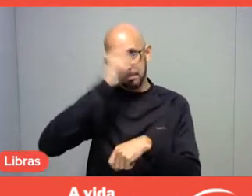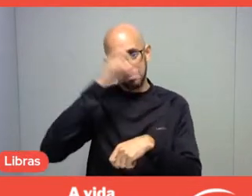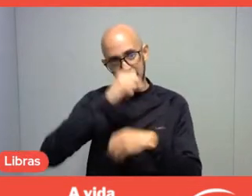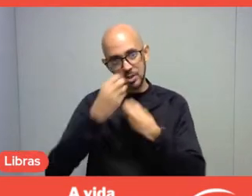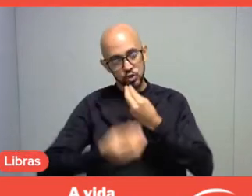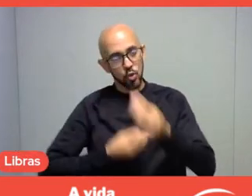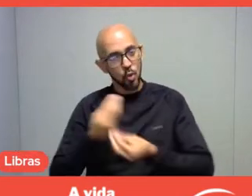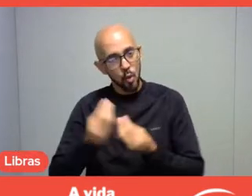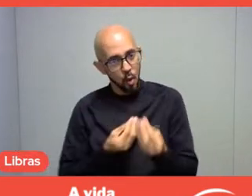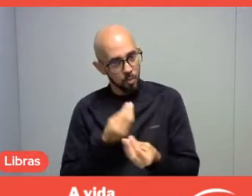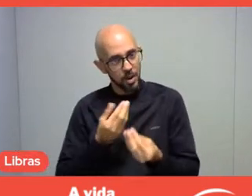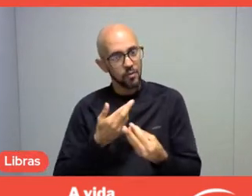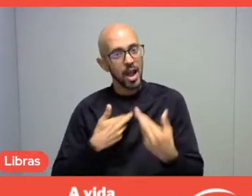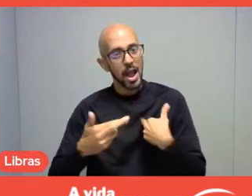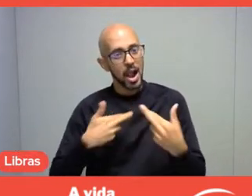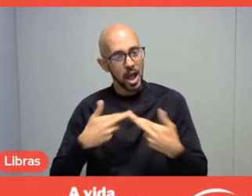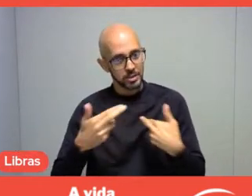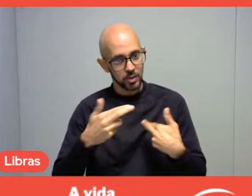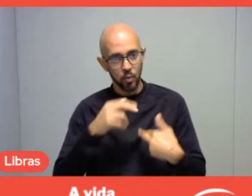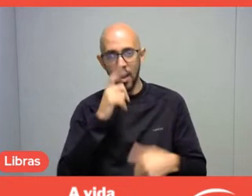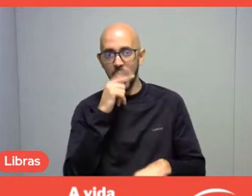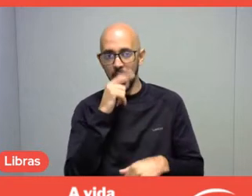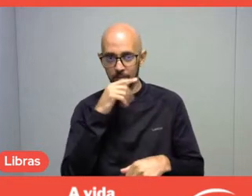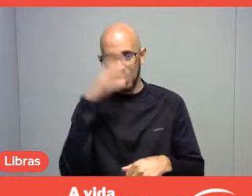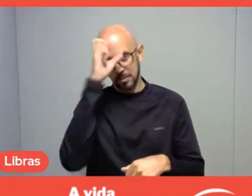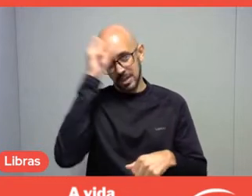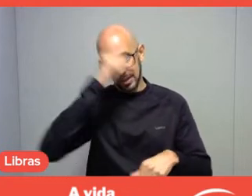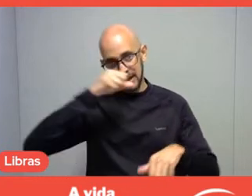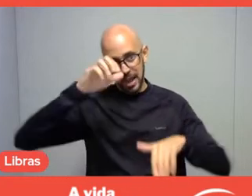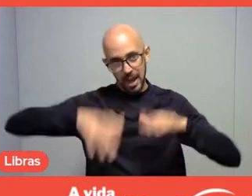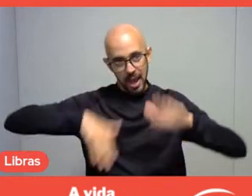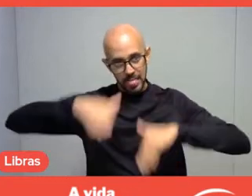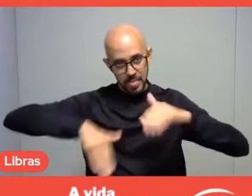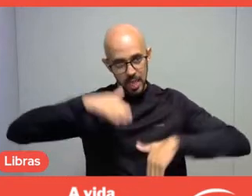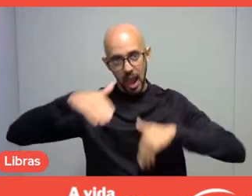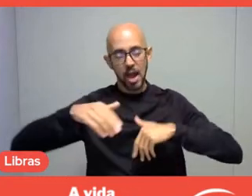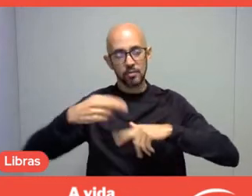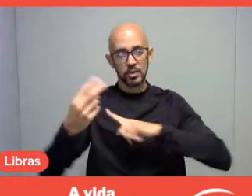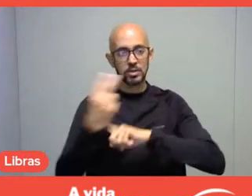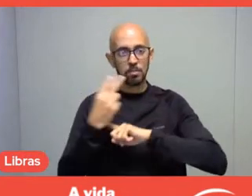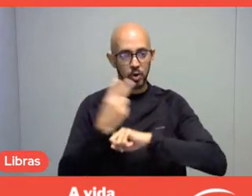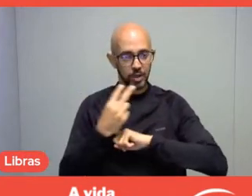They will learn to swim, They will learn to protect themselves in the water, and so on.